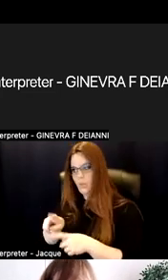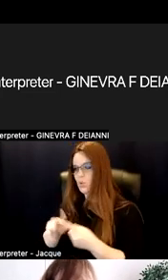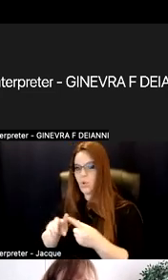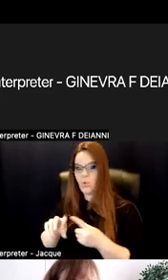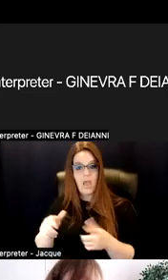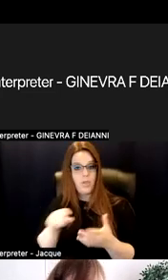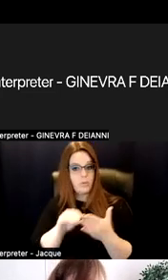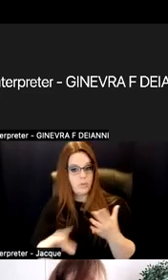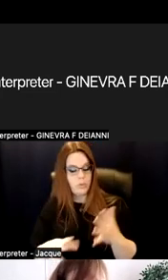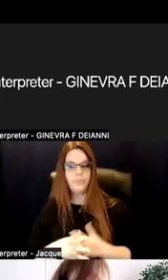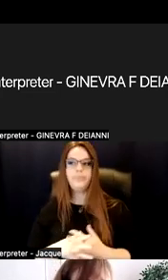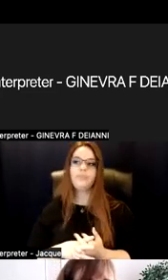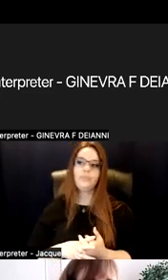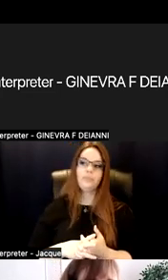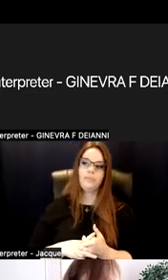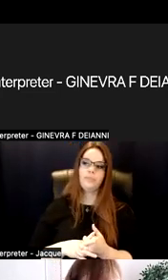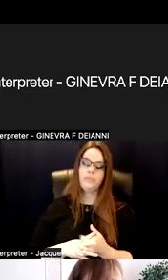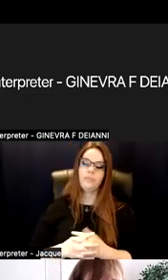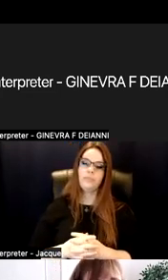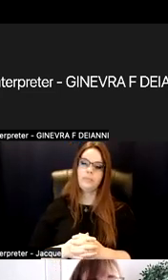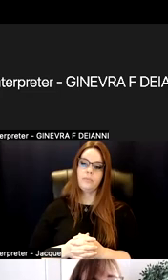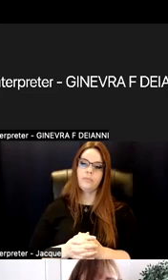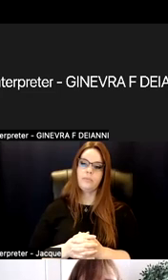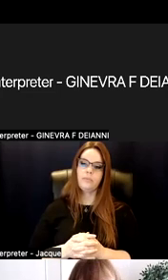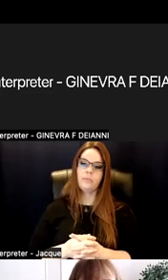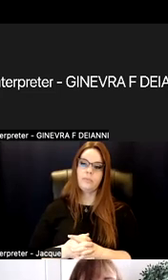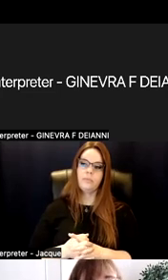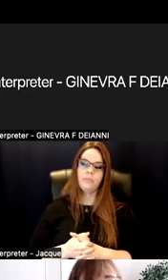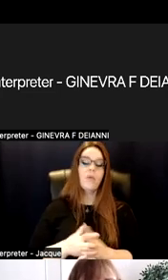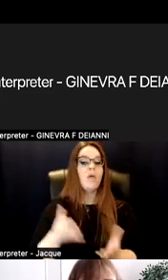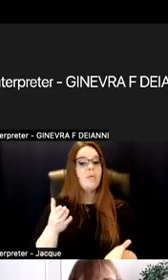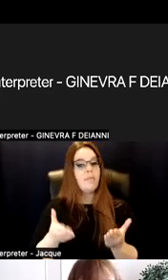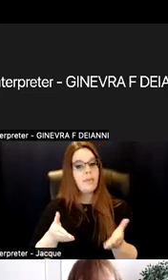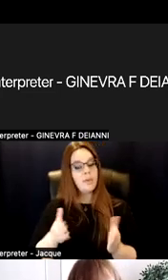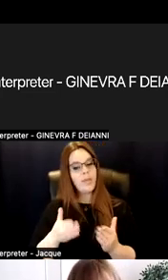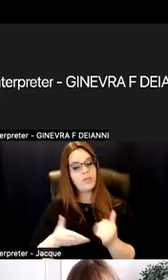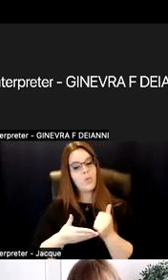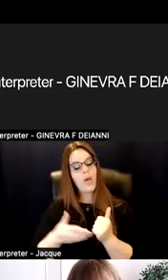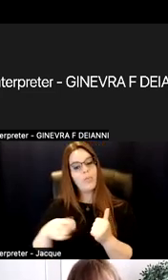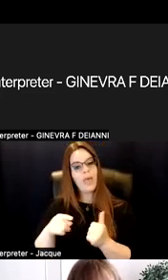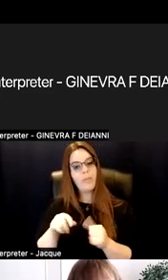maybe ways of helping them stay in a safe space